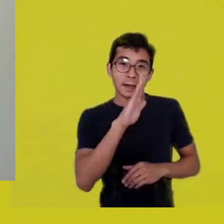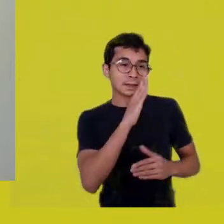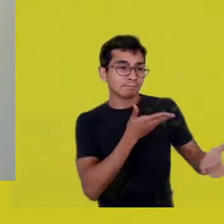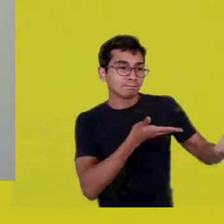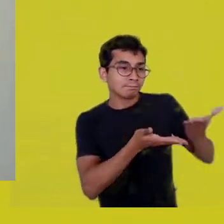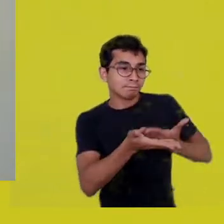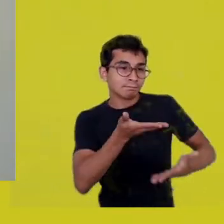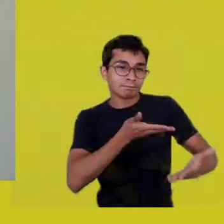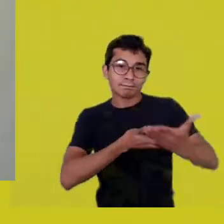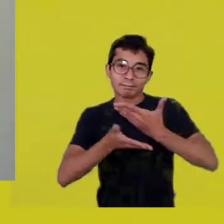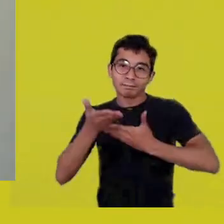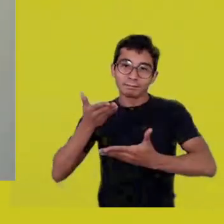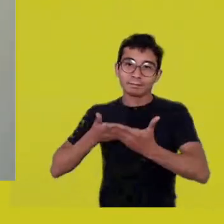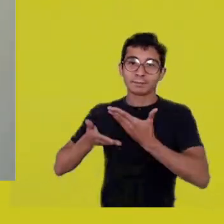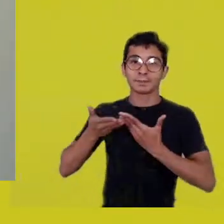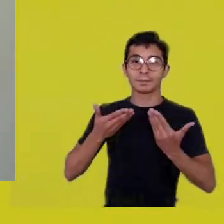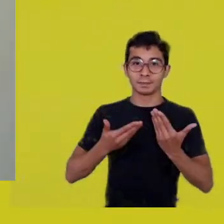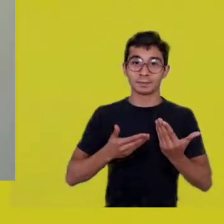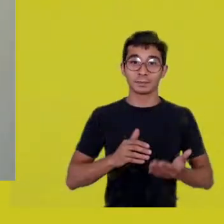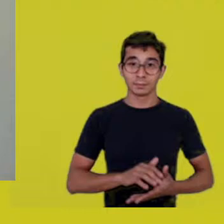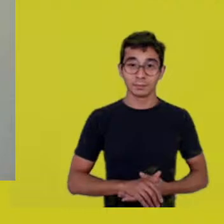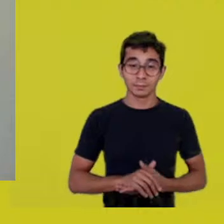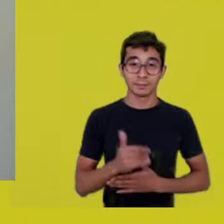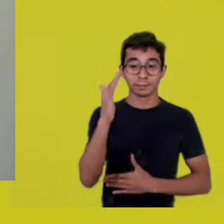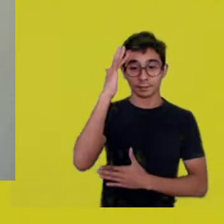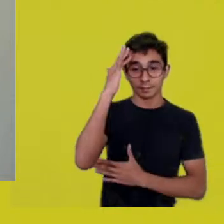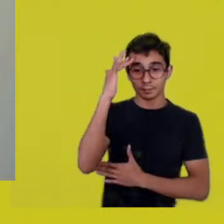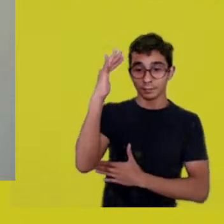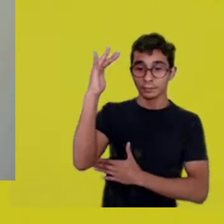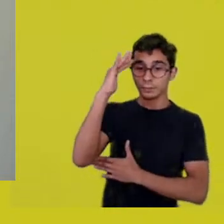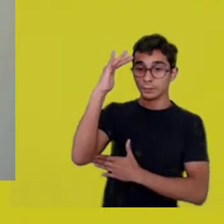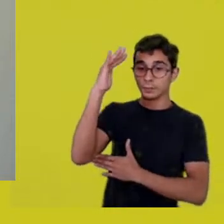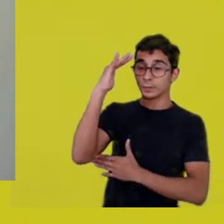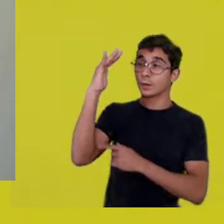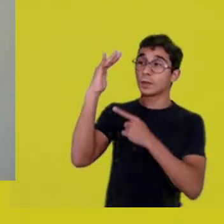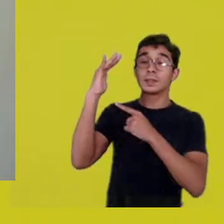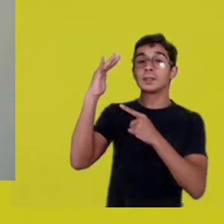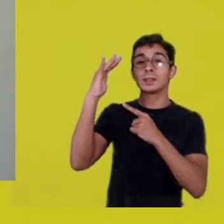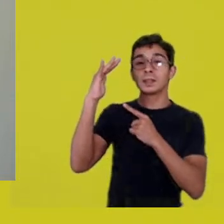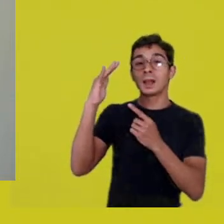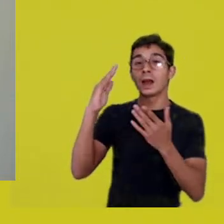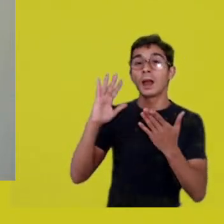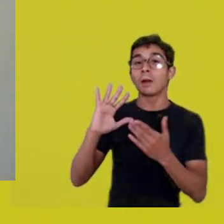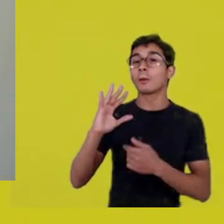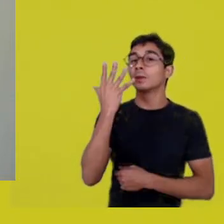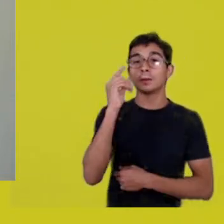It is in dreams that some of the non-human beings